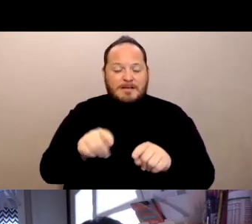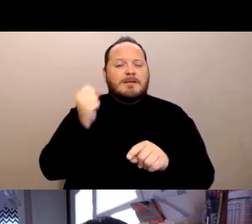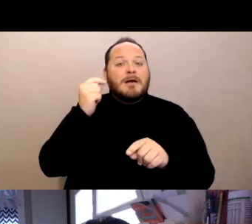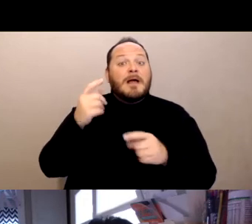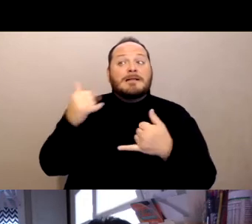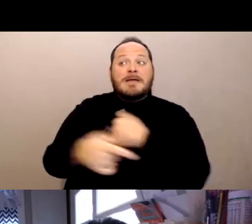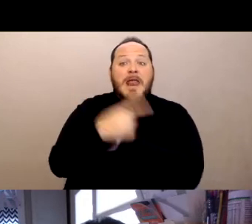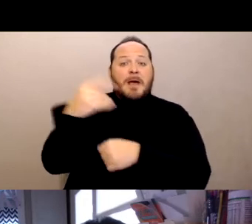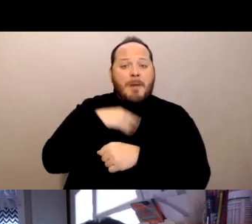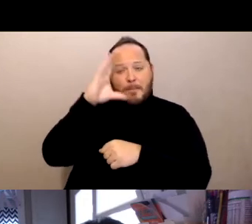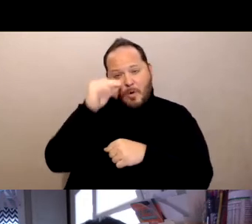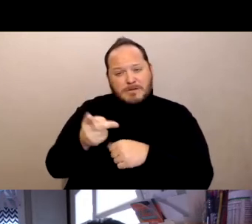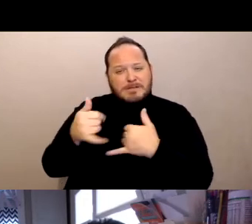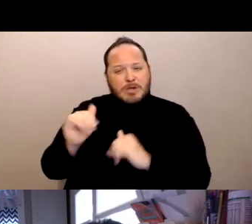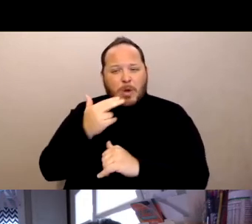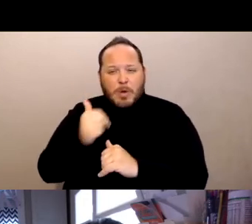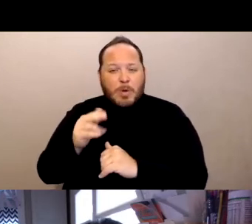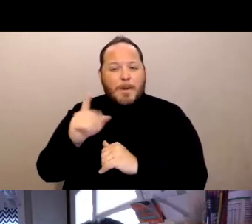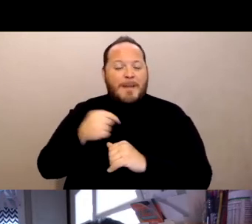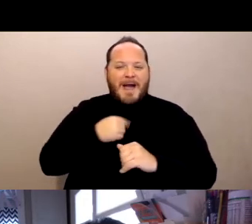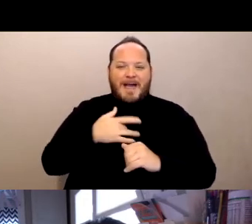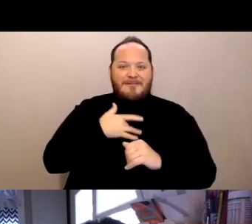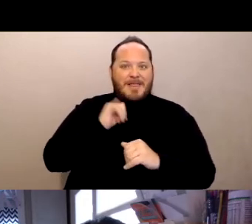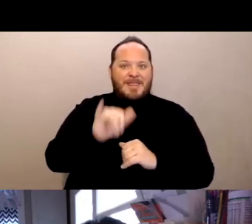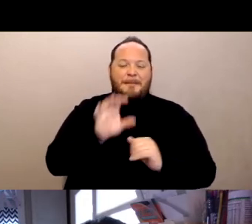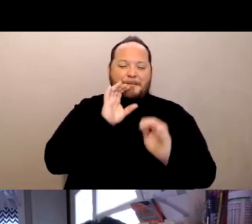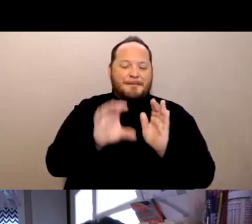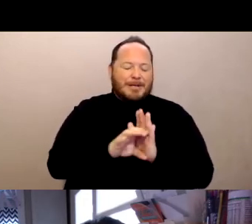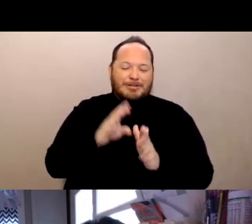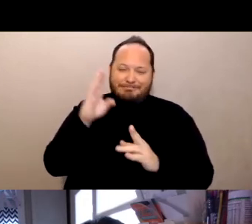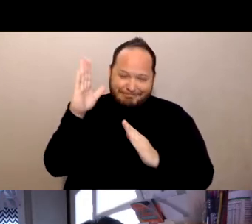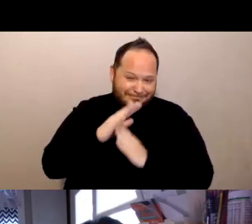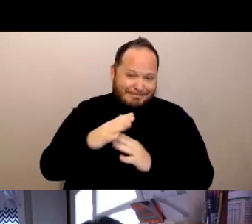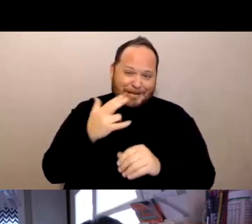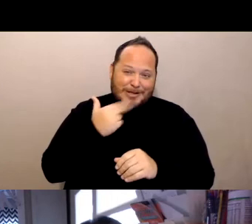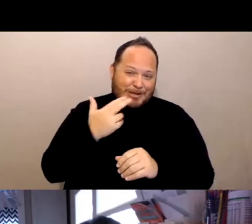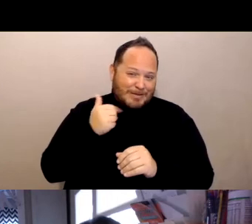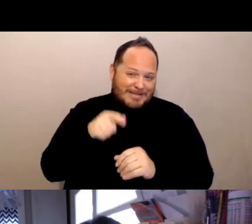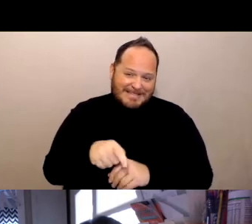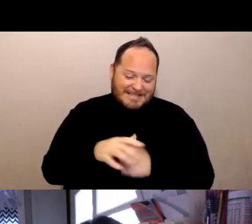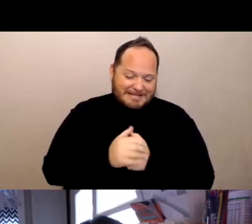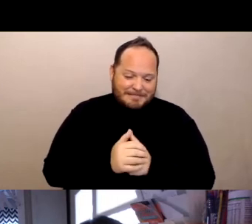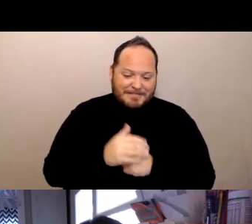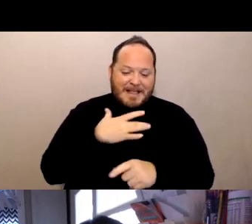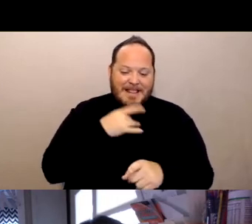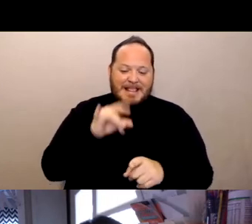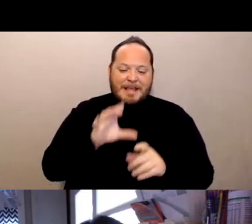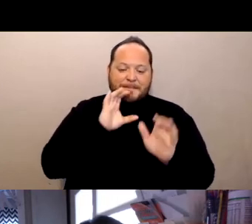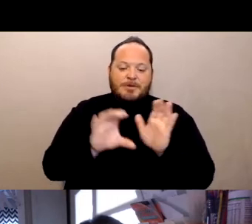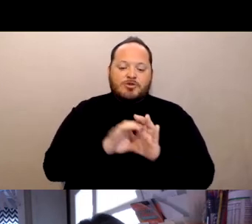So, I really liked this picture. This is around Halloween time so we dressed them up as monks.